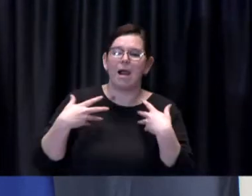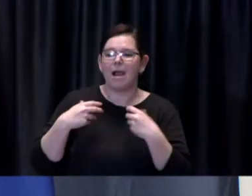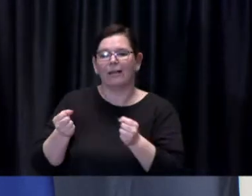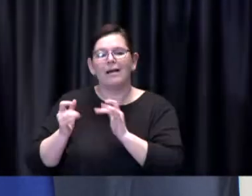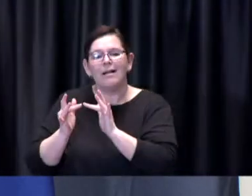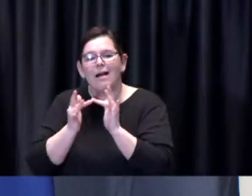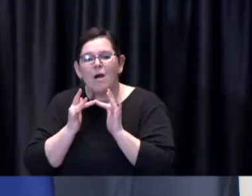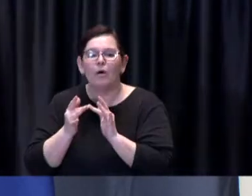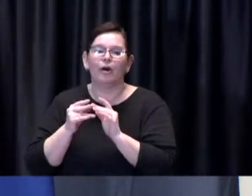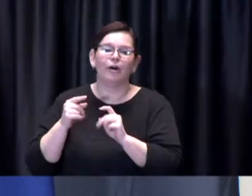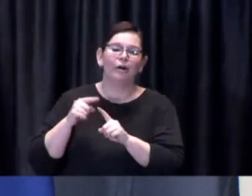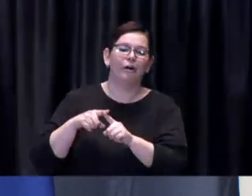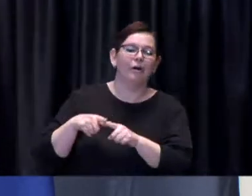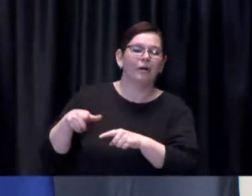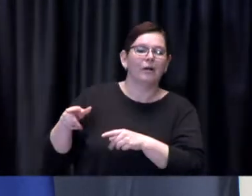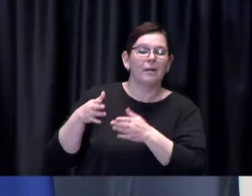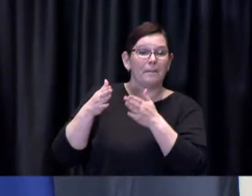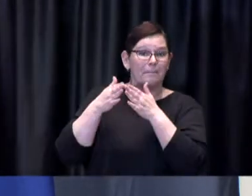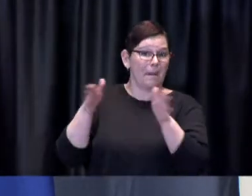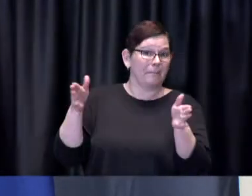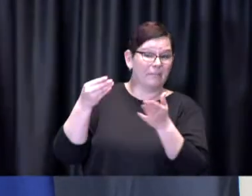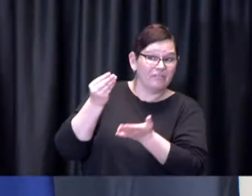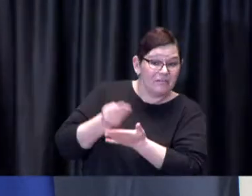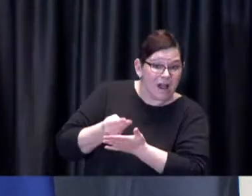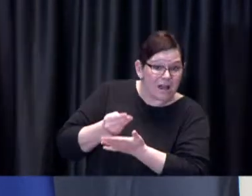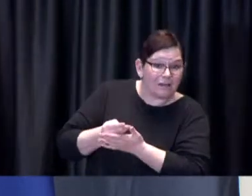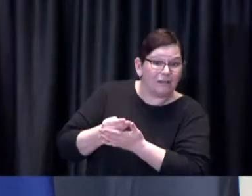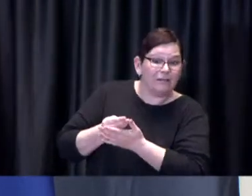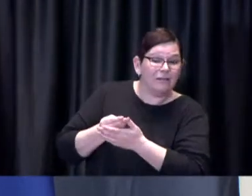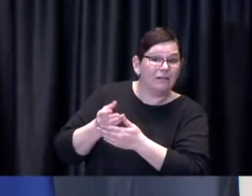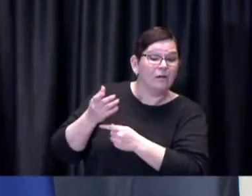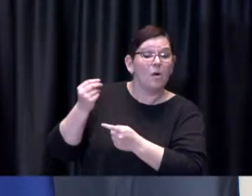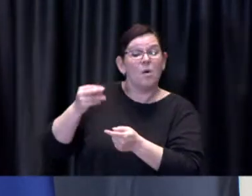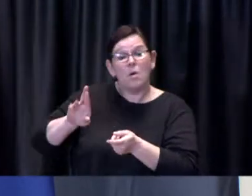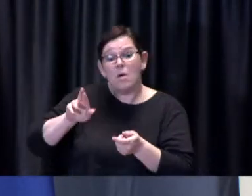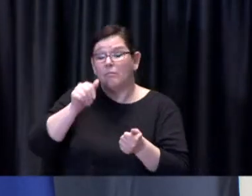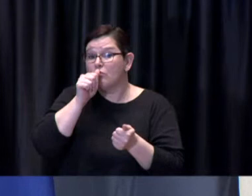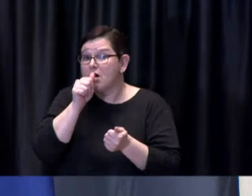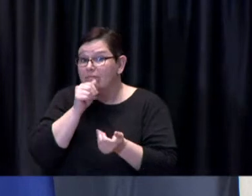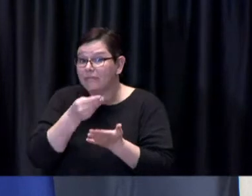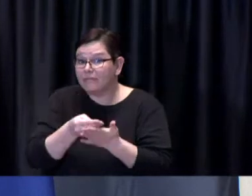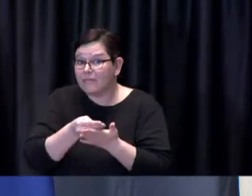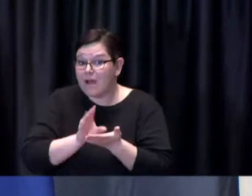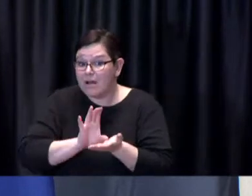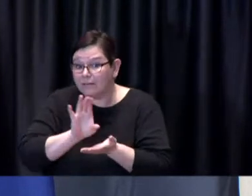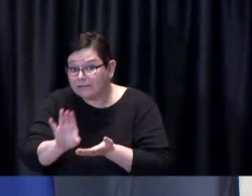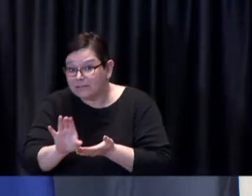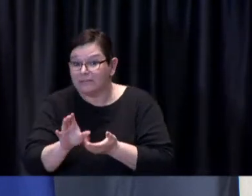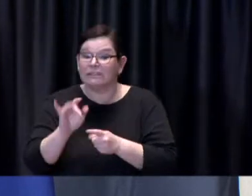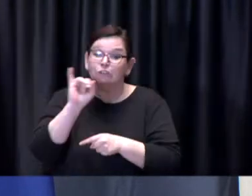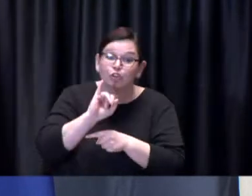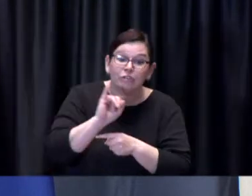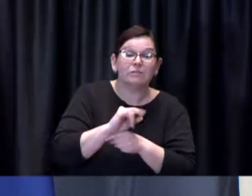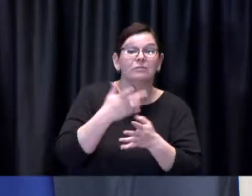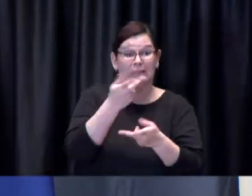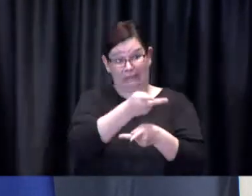homecare agency, a private homecare agency, or primary care provider who does home visits to clients.